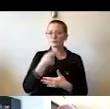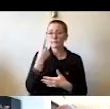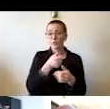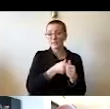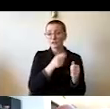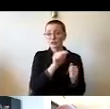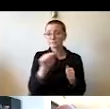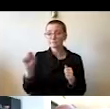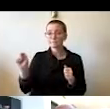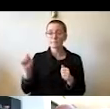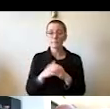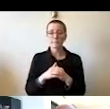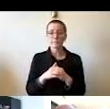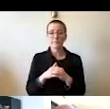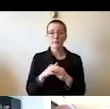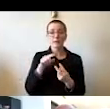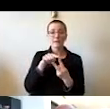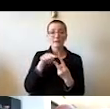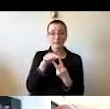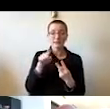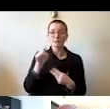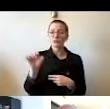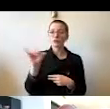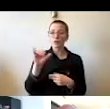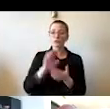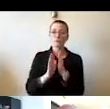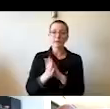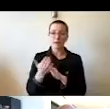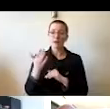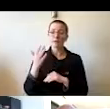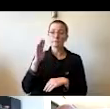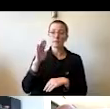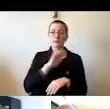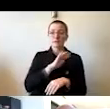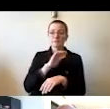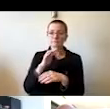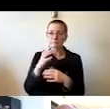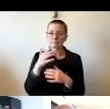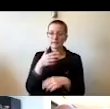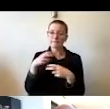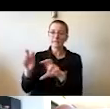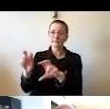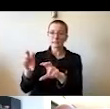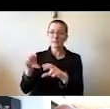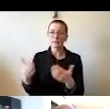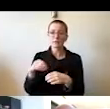and they must also be institutional points of emphasis and investments throughout the duration of the pandemic.